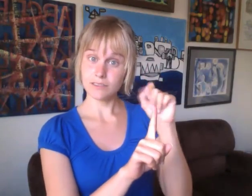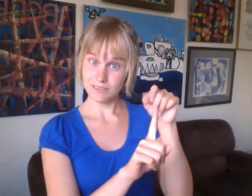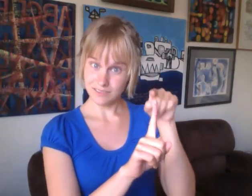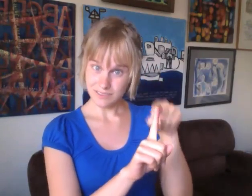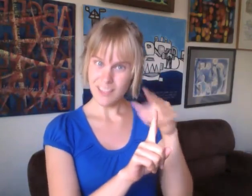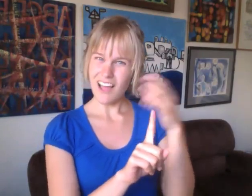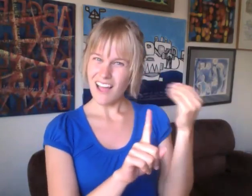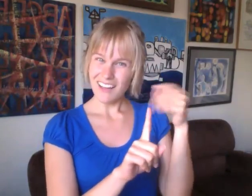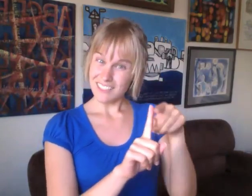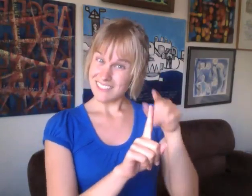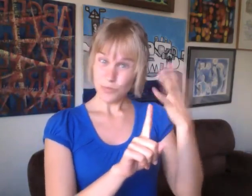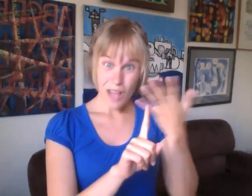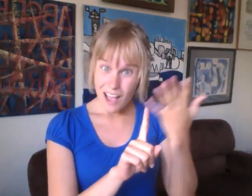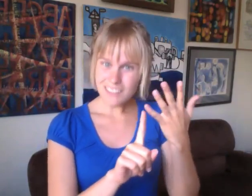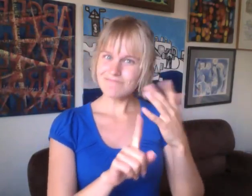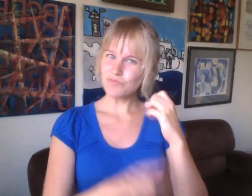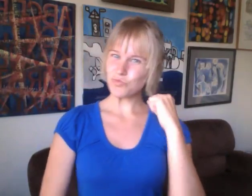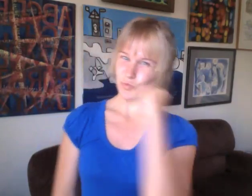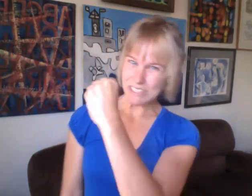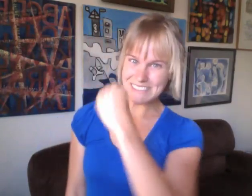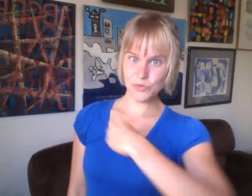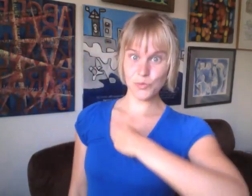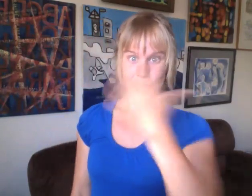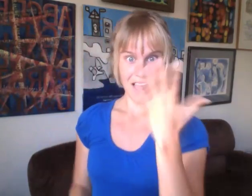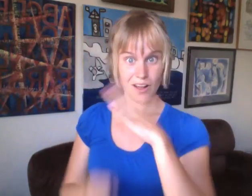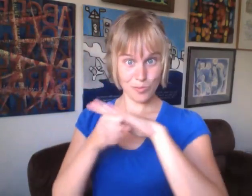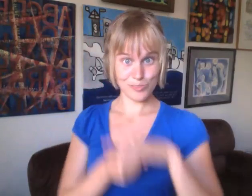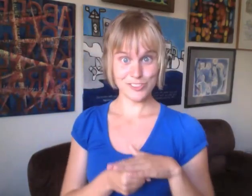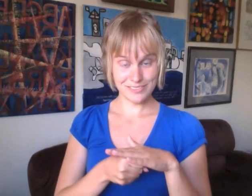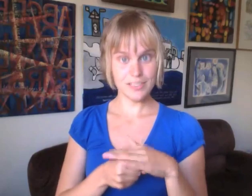...associated to the resistance of white oppression.